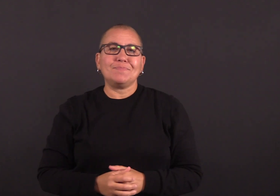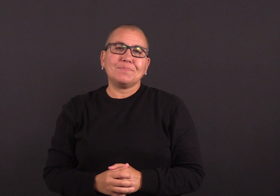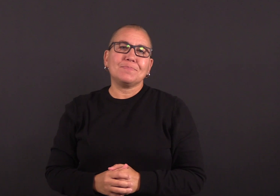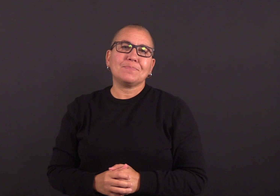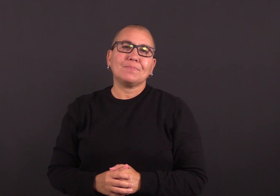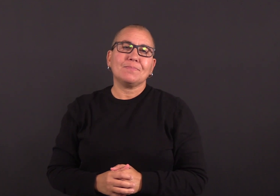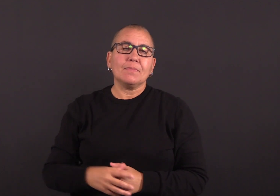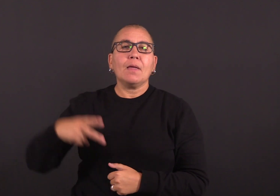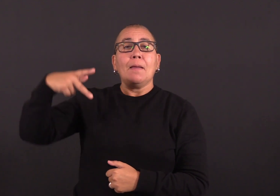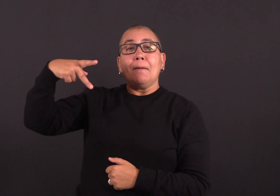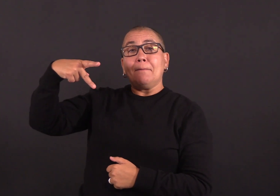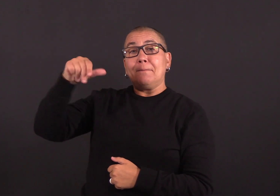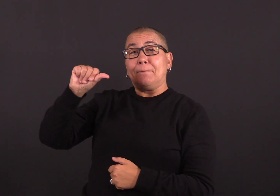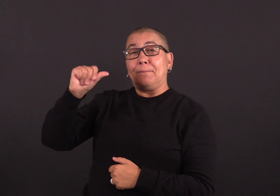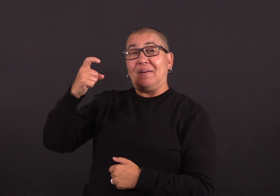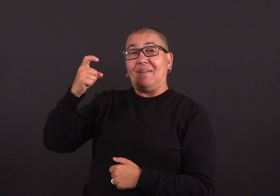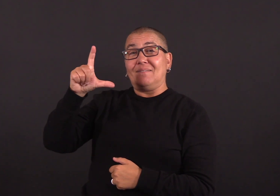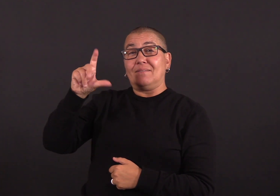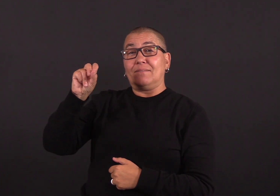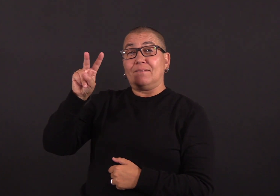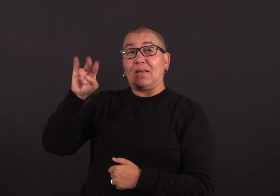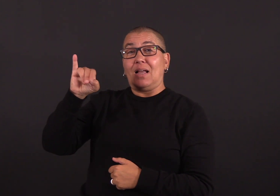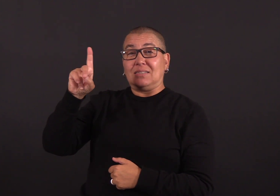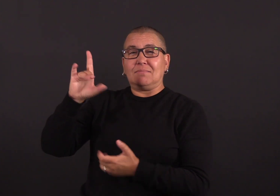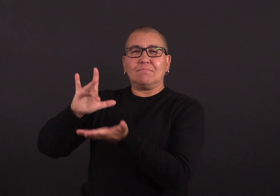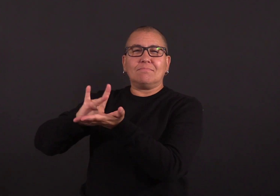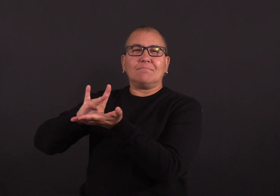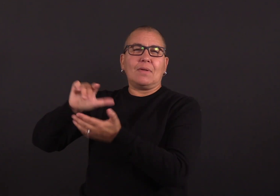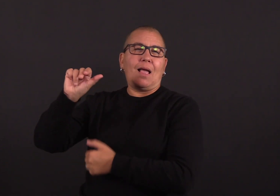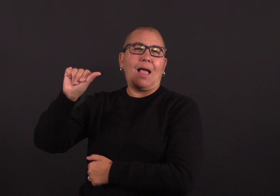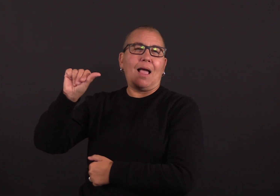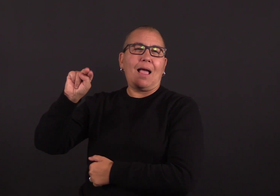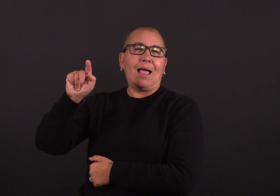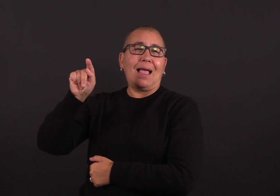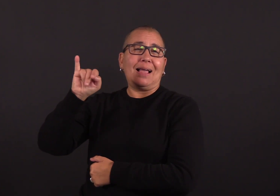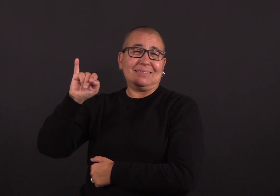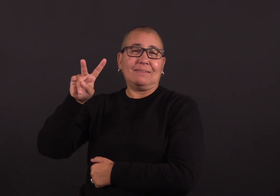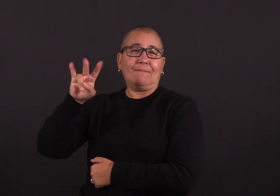should be able to detect it, Dr. Roberts adds. How can people protect themselves against